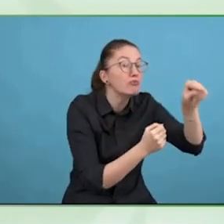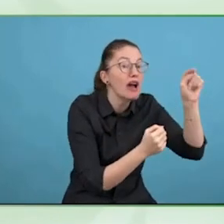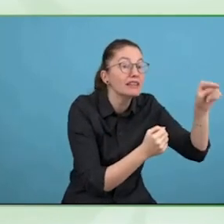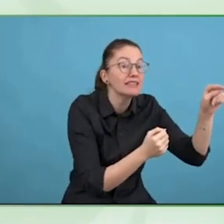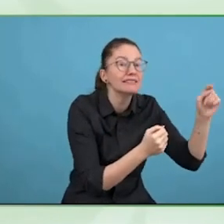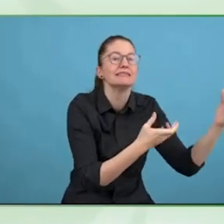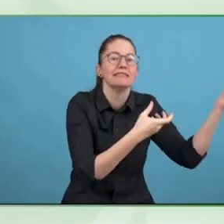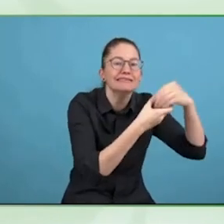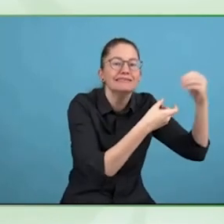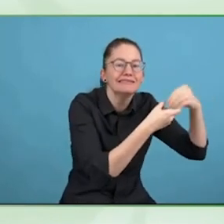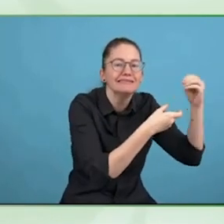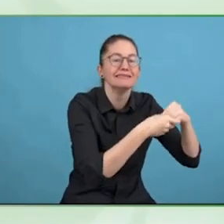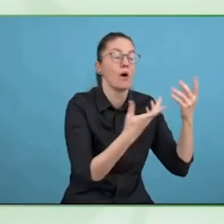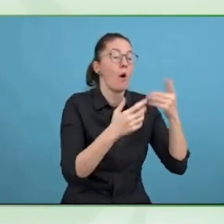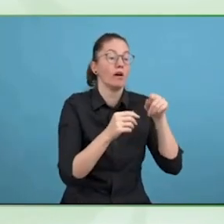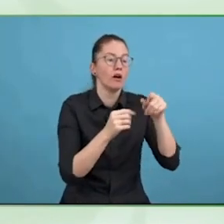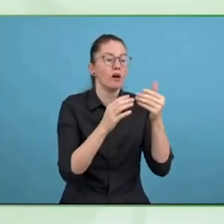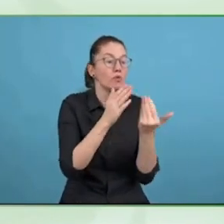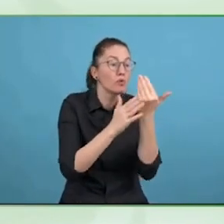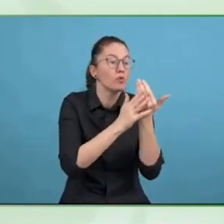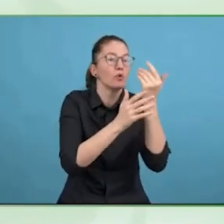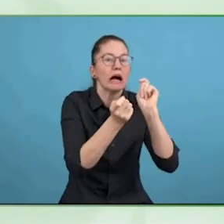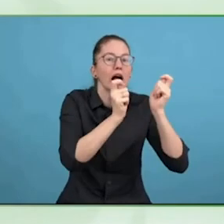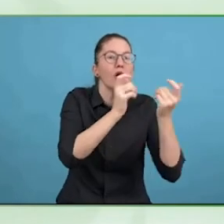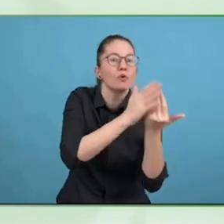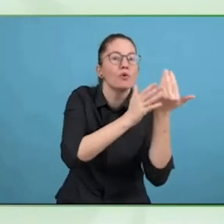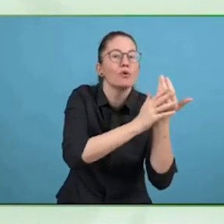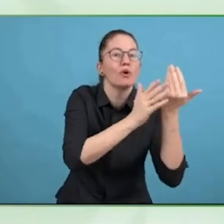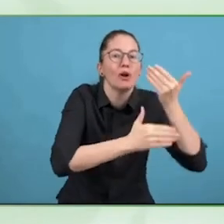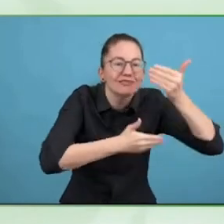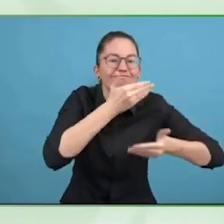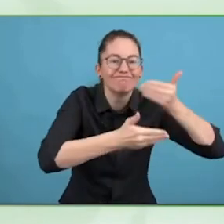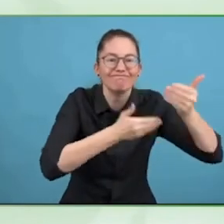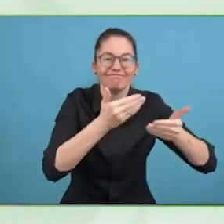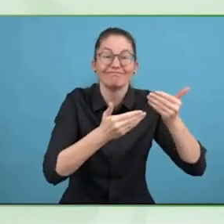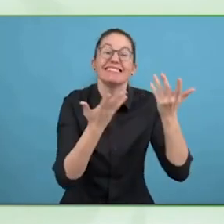the world can also make an impact in the other part of the world, and